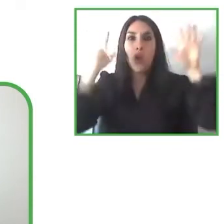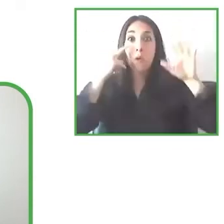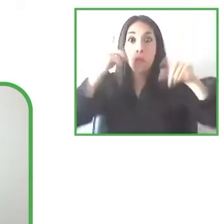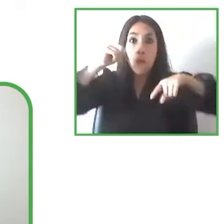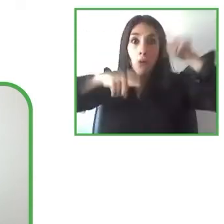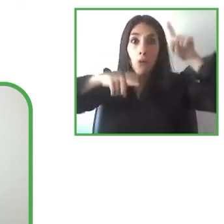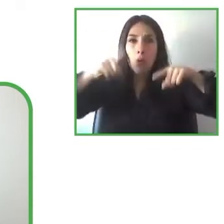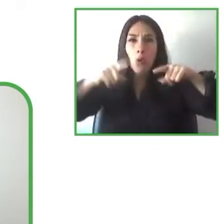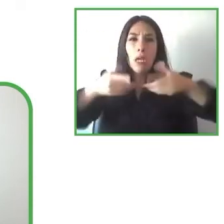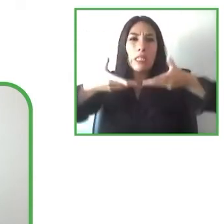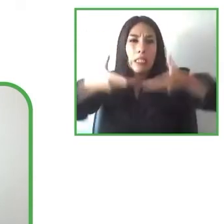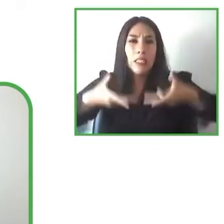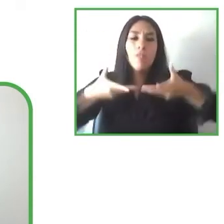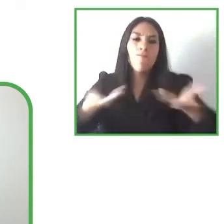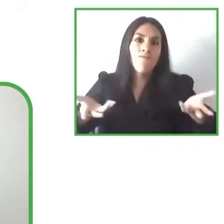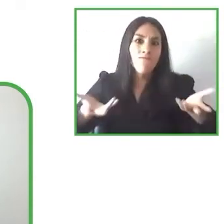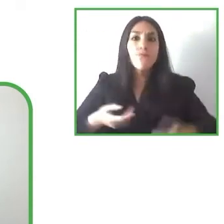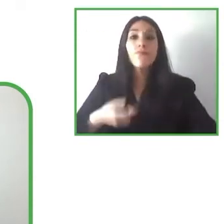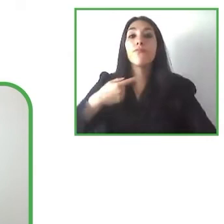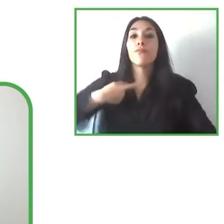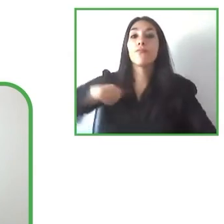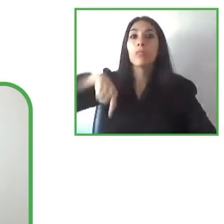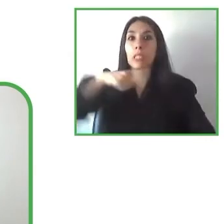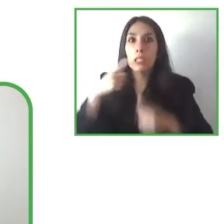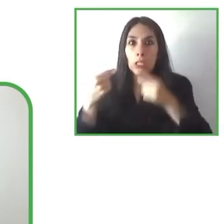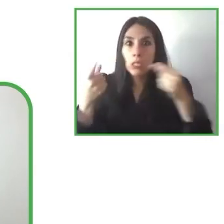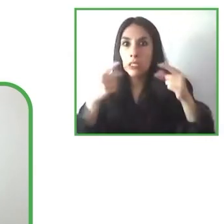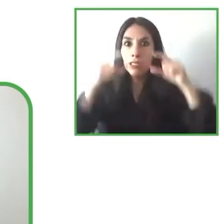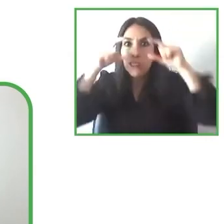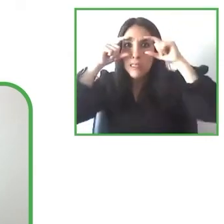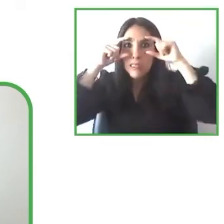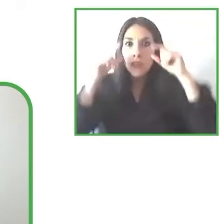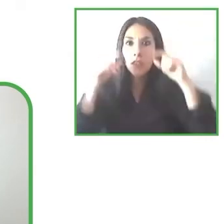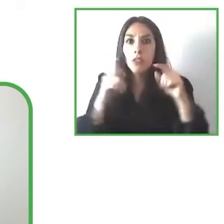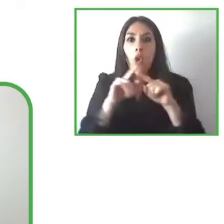think yes, we would love to be there at the forefront because I think if we develop